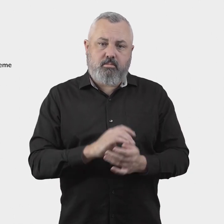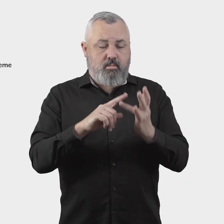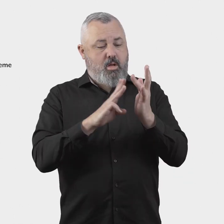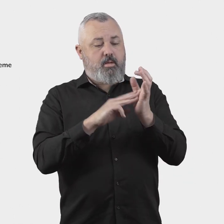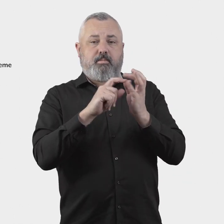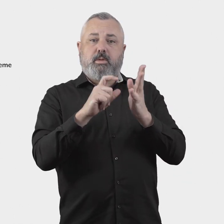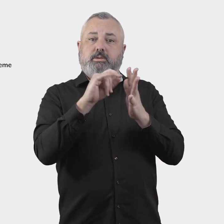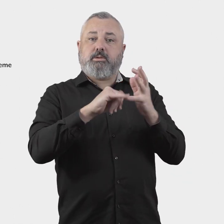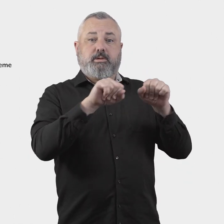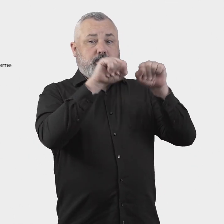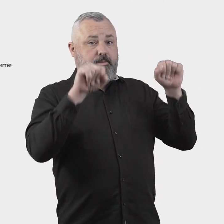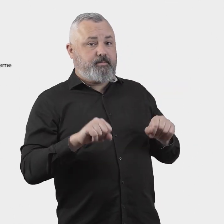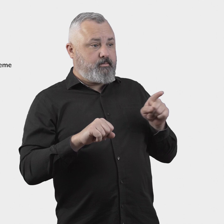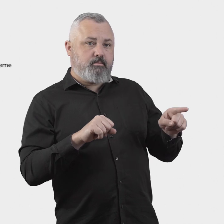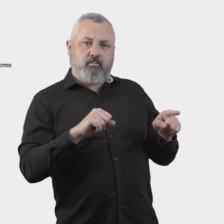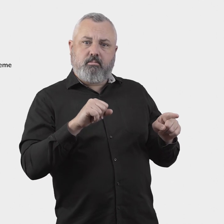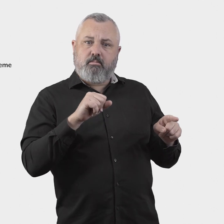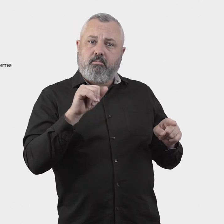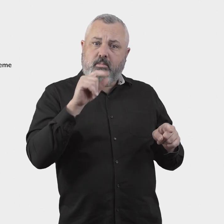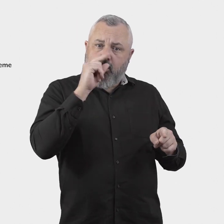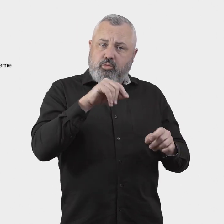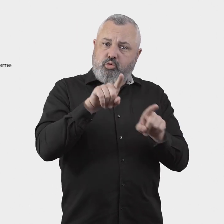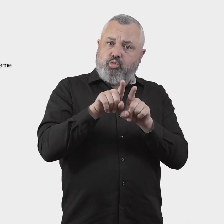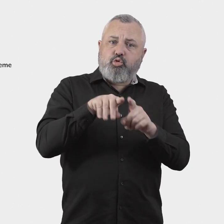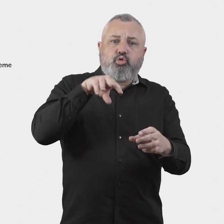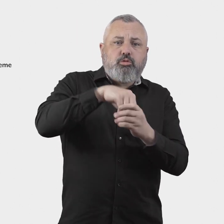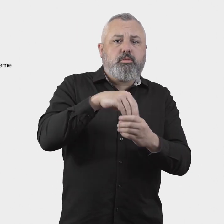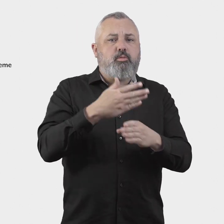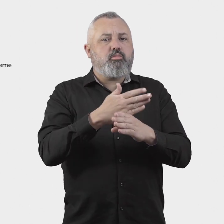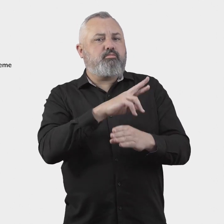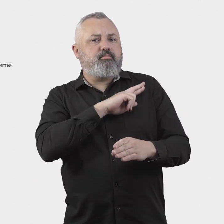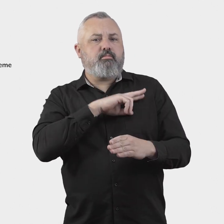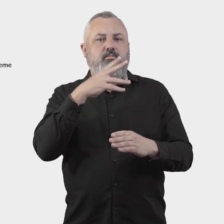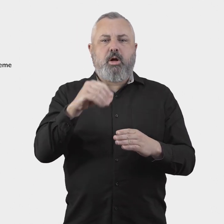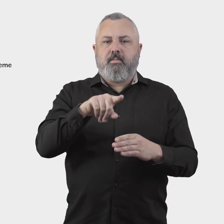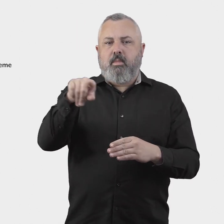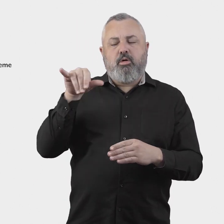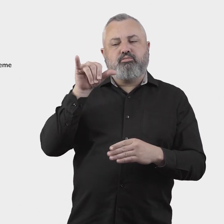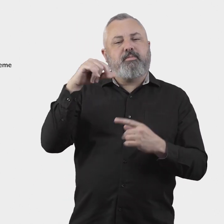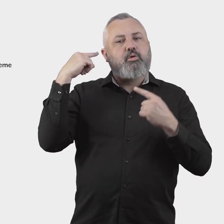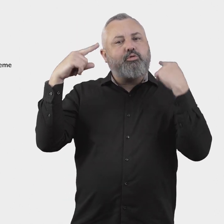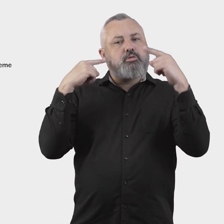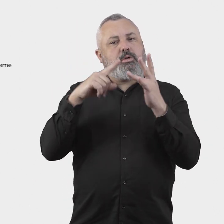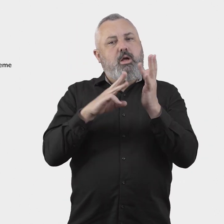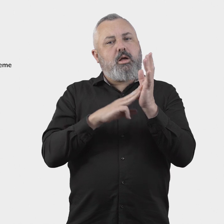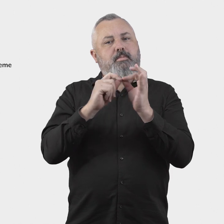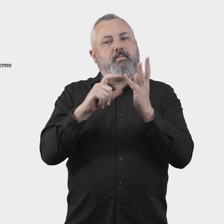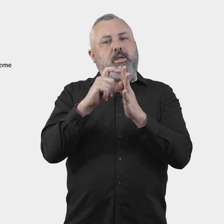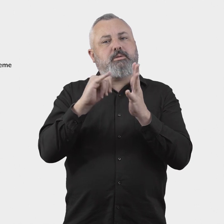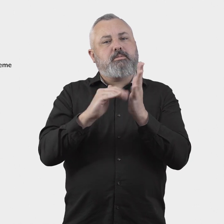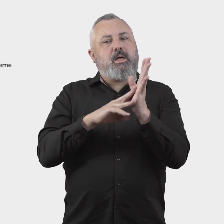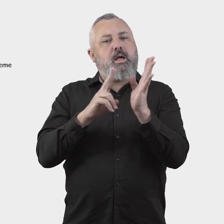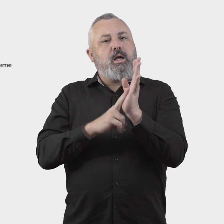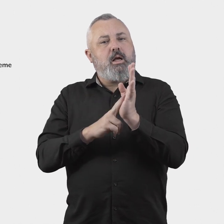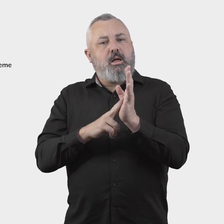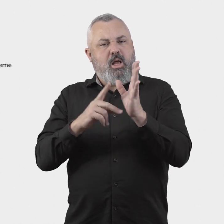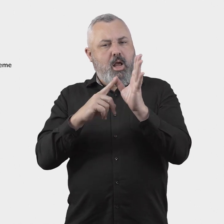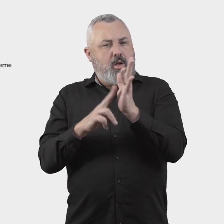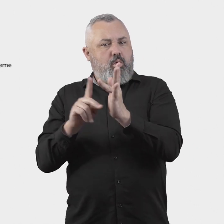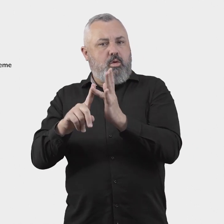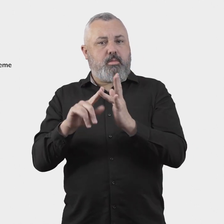The ombuds scheme will also take on the functions and powers of the existing Aircraft Noise Ombudsman (ANO),